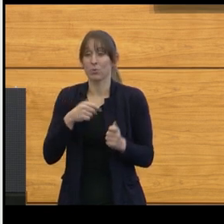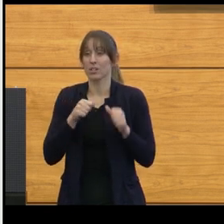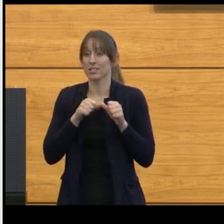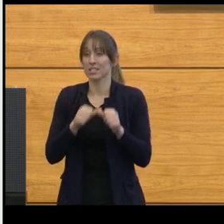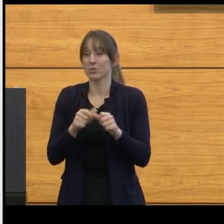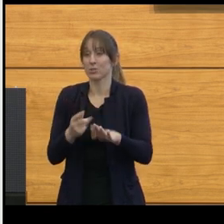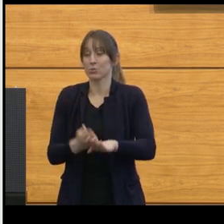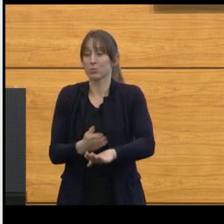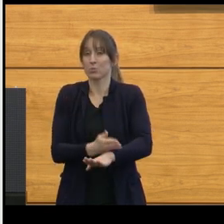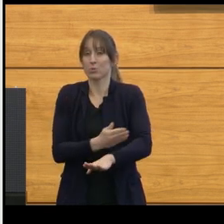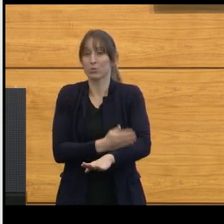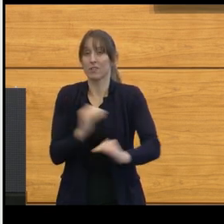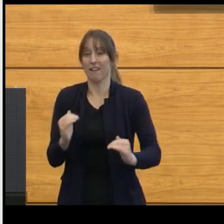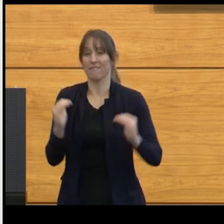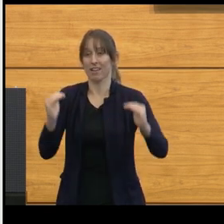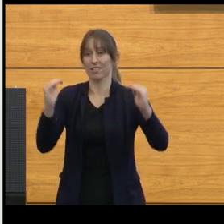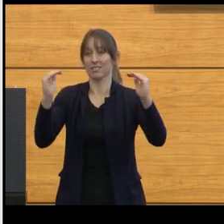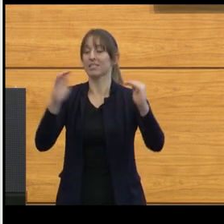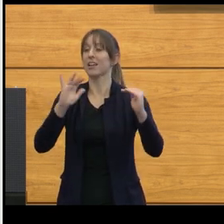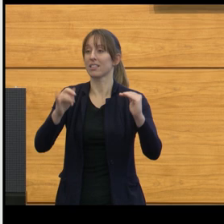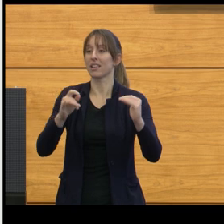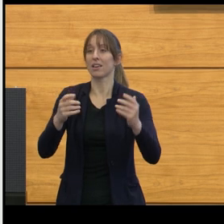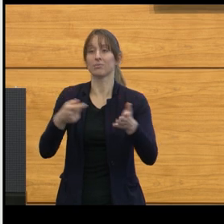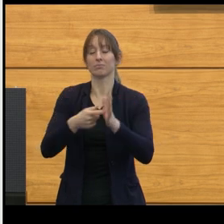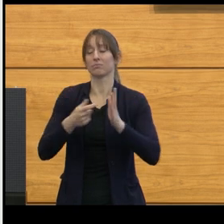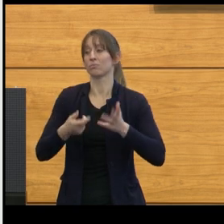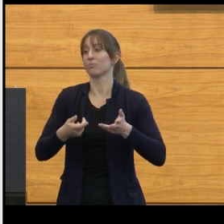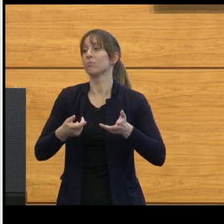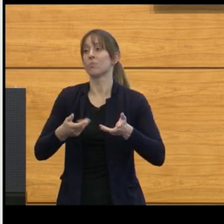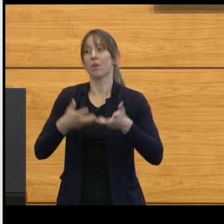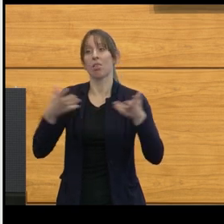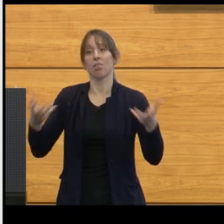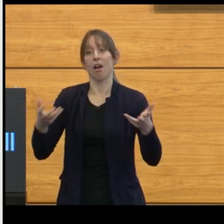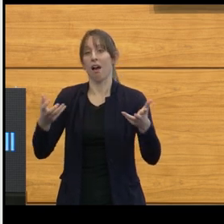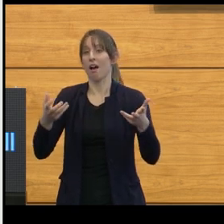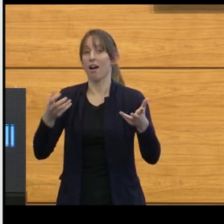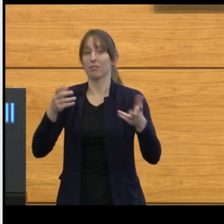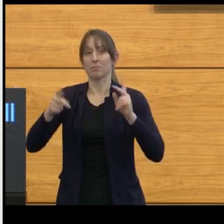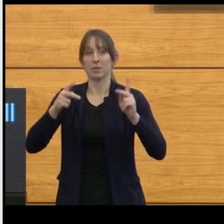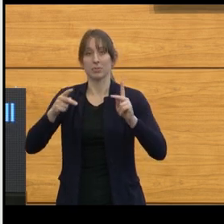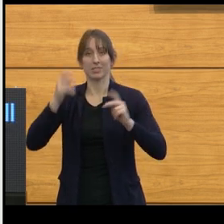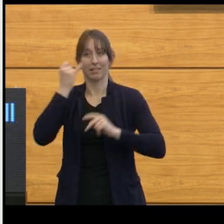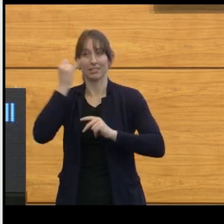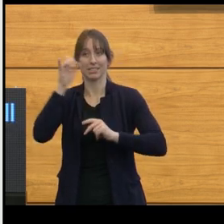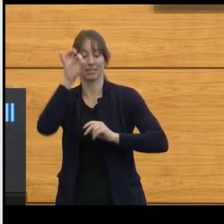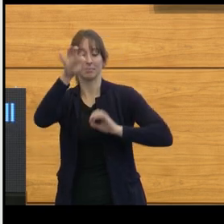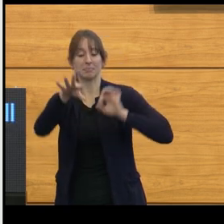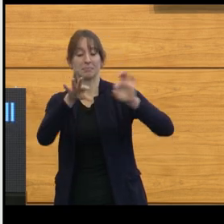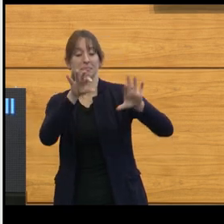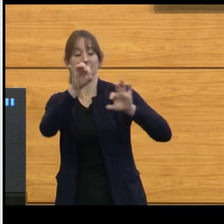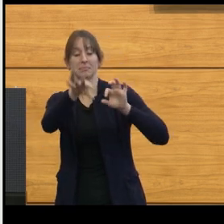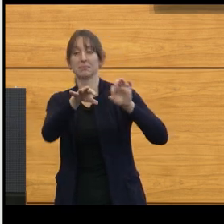and will require lots of input and information to be able to better assess outcome for our patients.